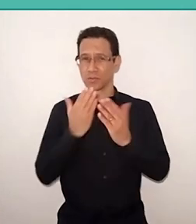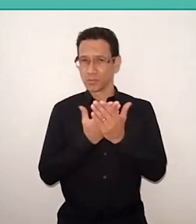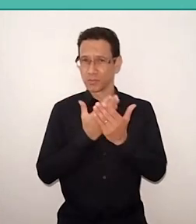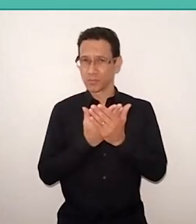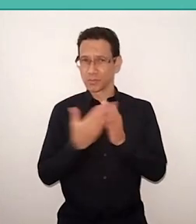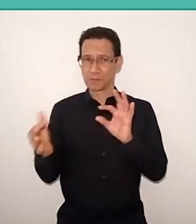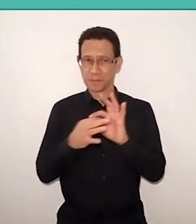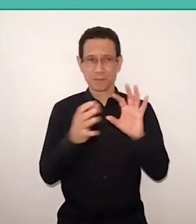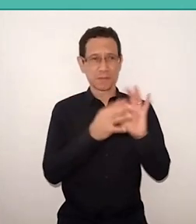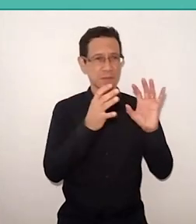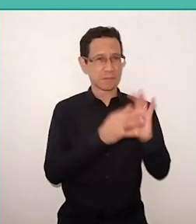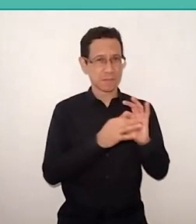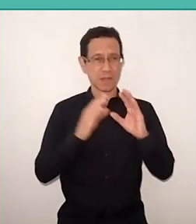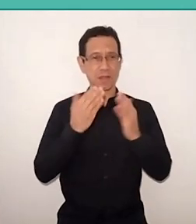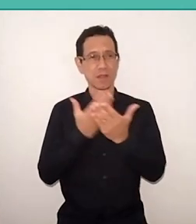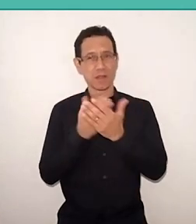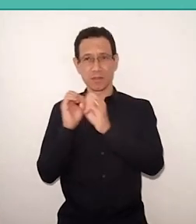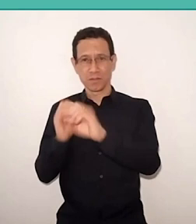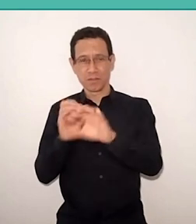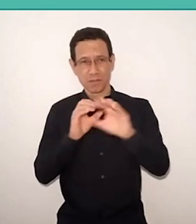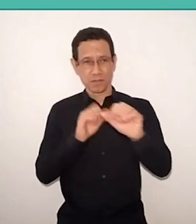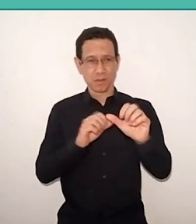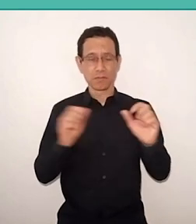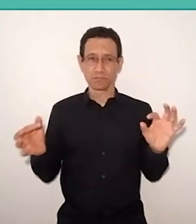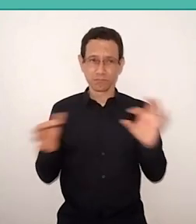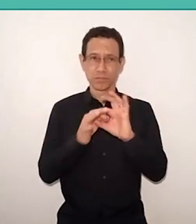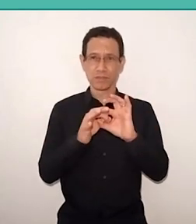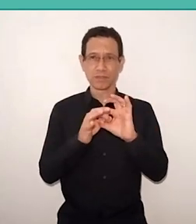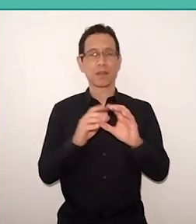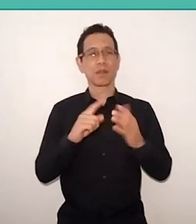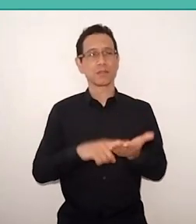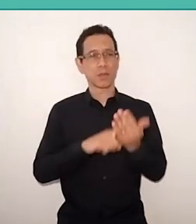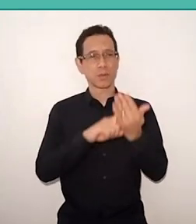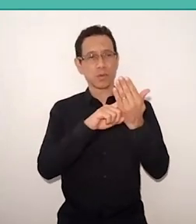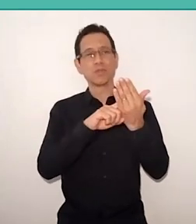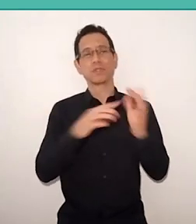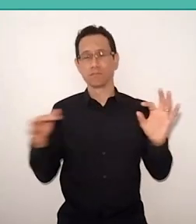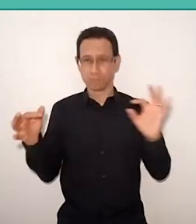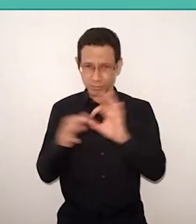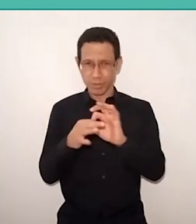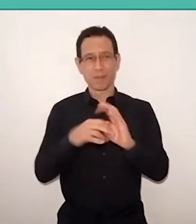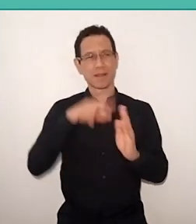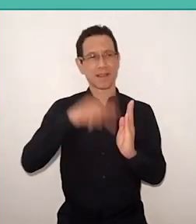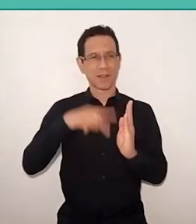between education and technology and the formation of readers will be on the agenda these next few days.